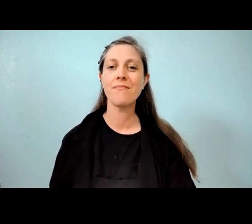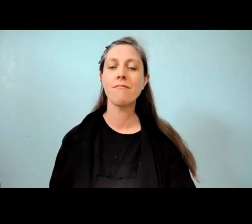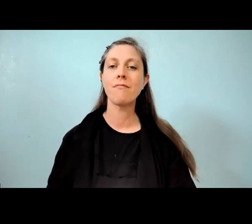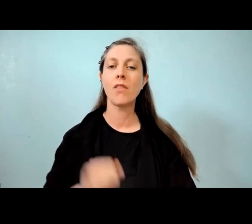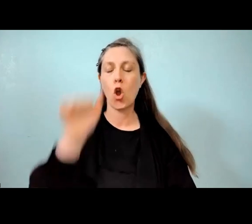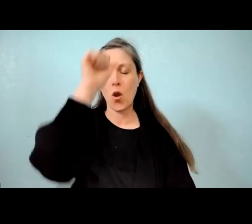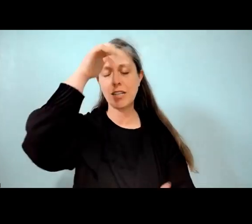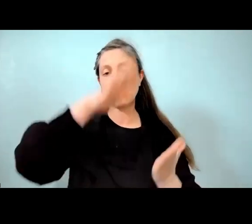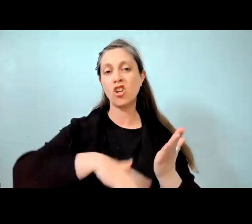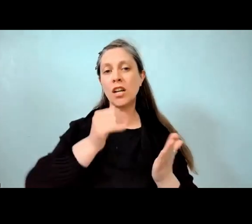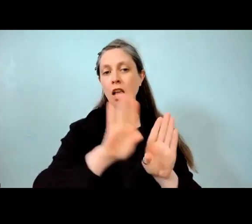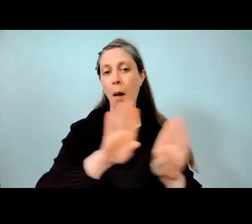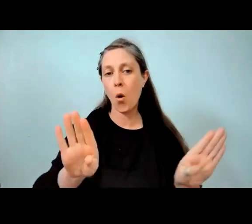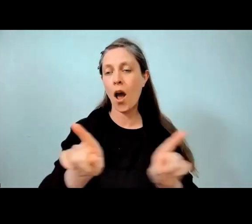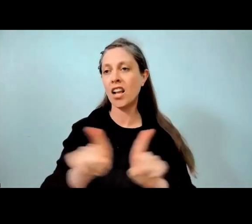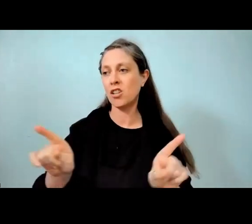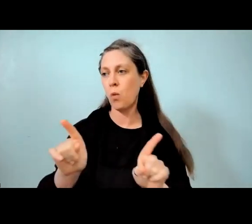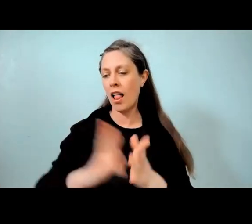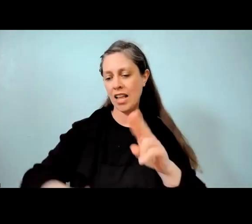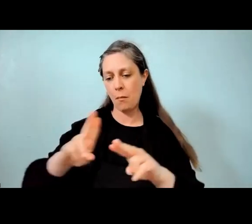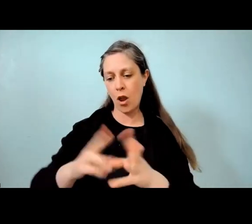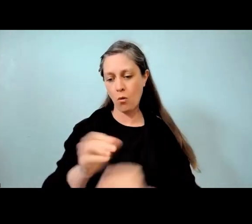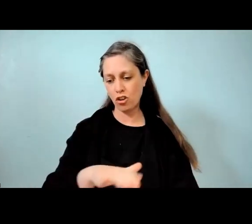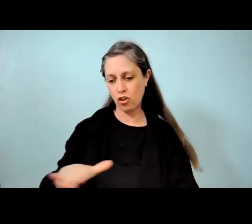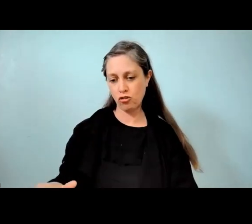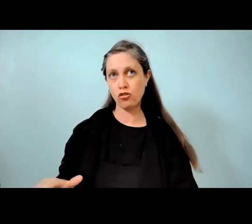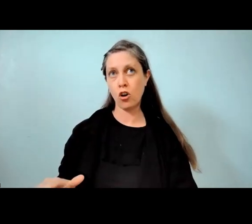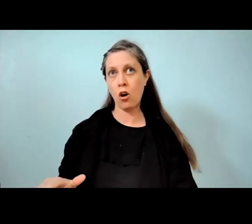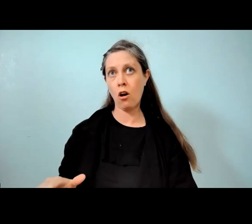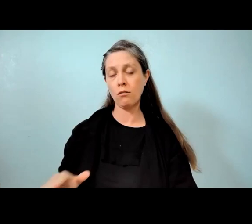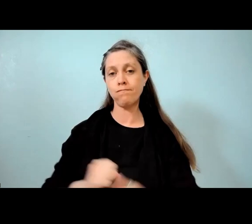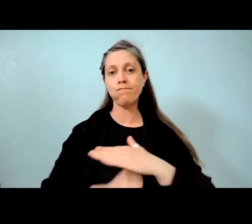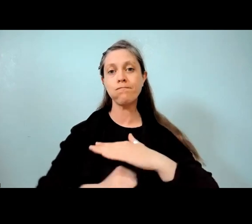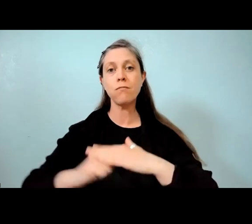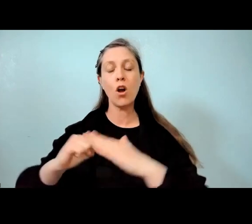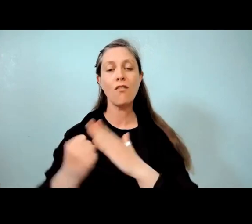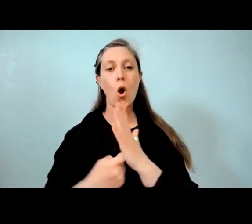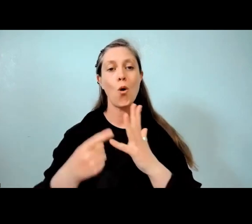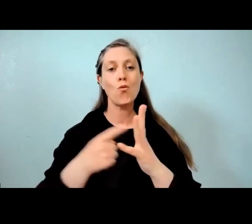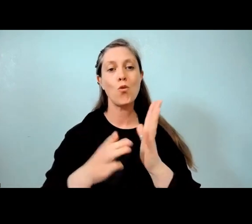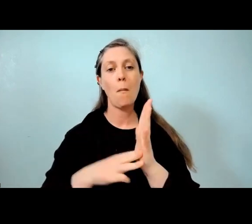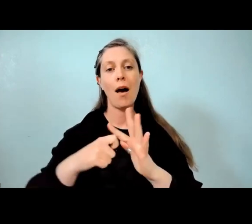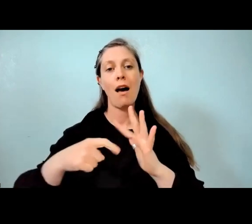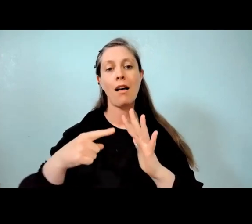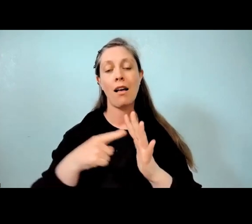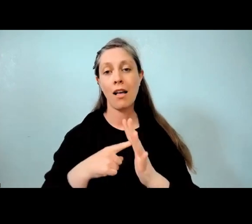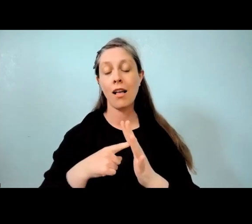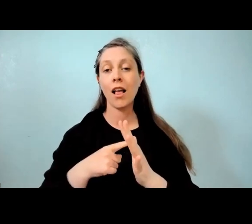and as a parent of children who were founding members of the rumaki unit started in the school in 2018